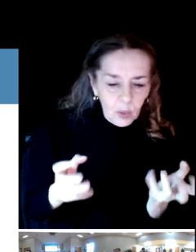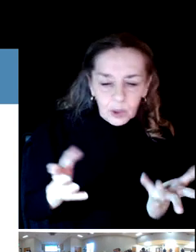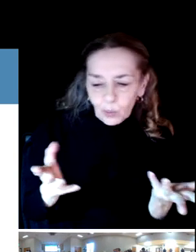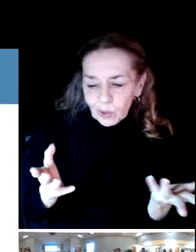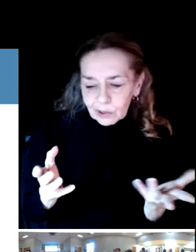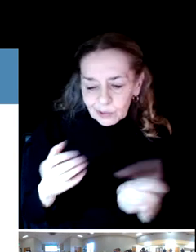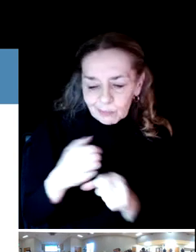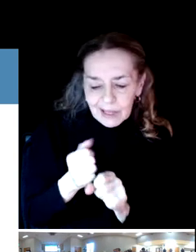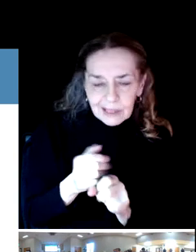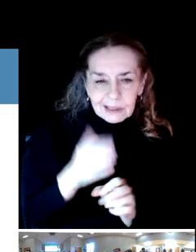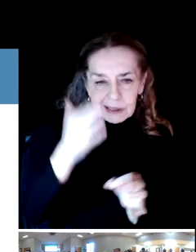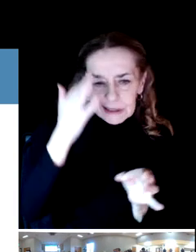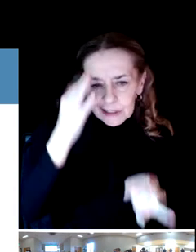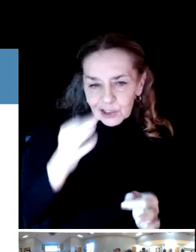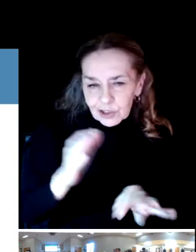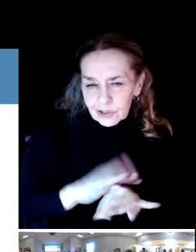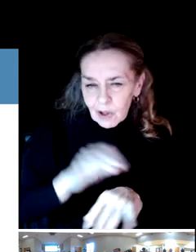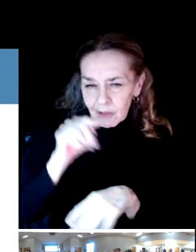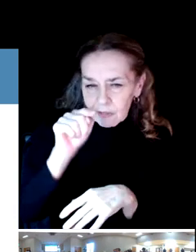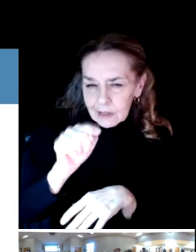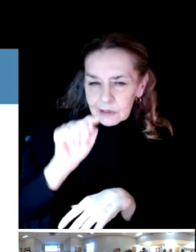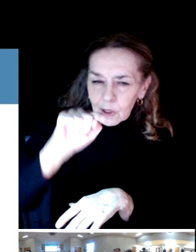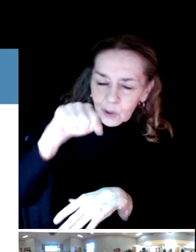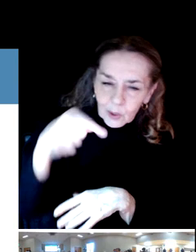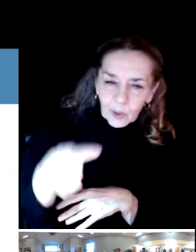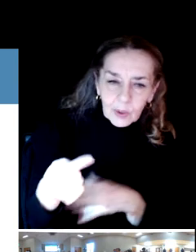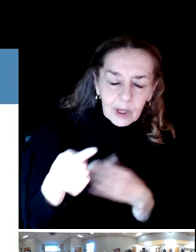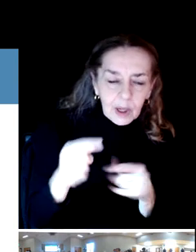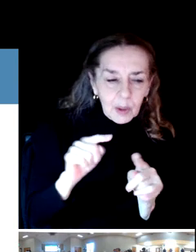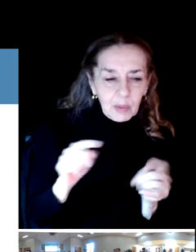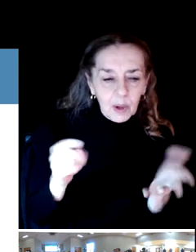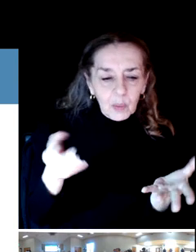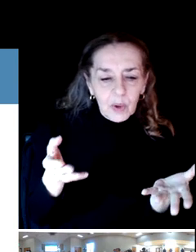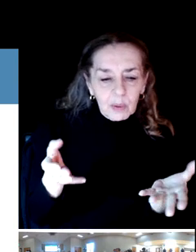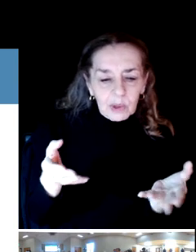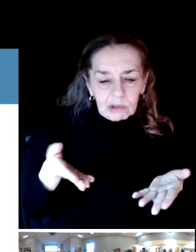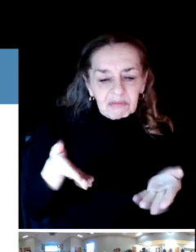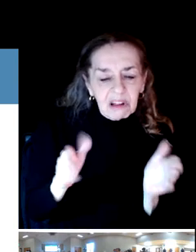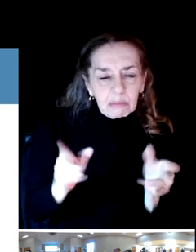They are going to give decision makers opportunity to really look at this.